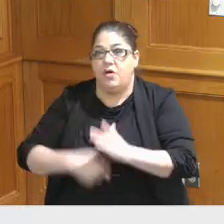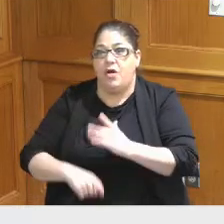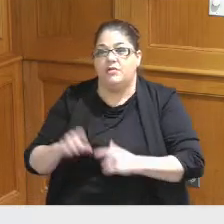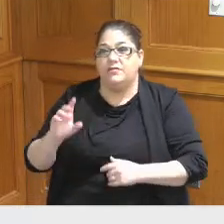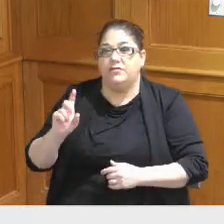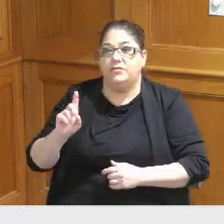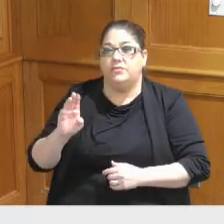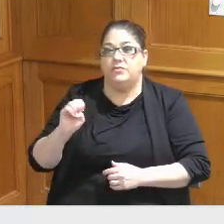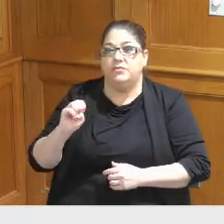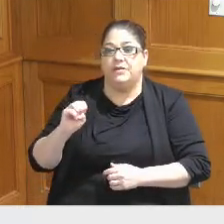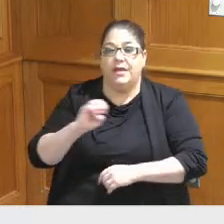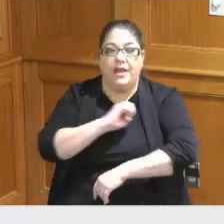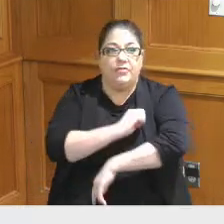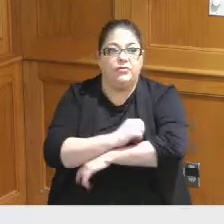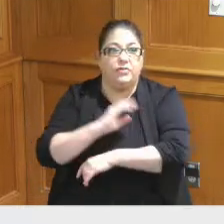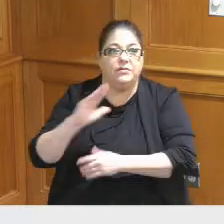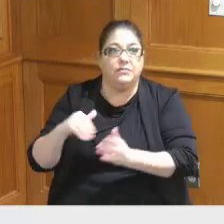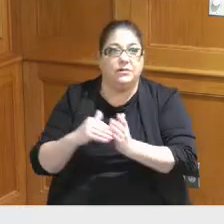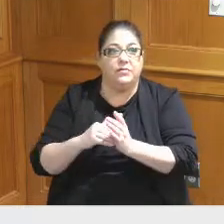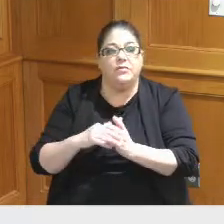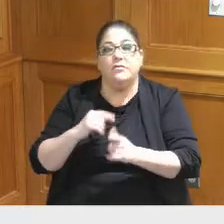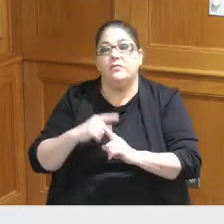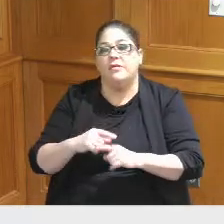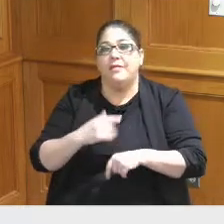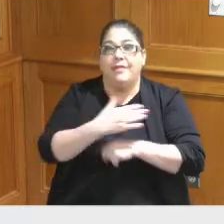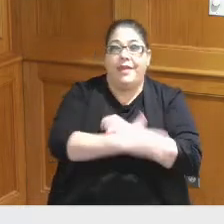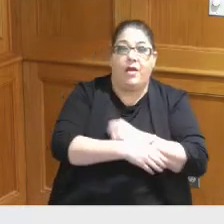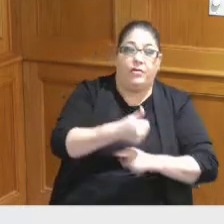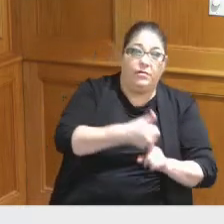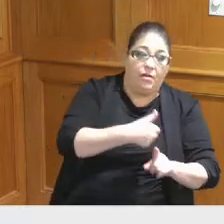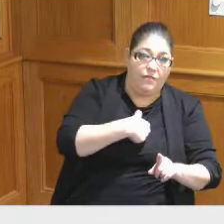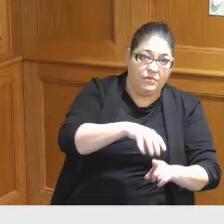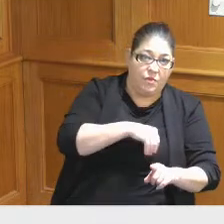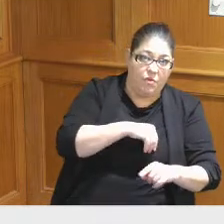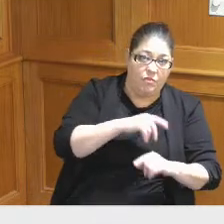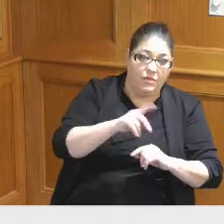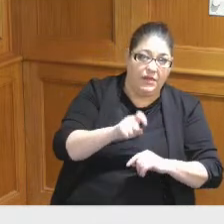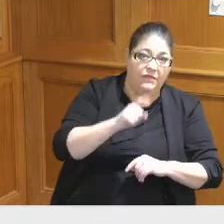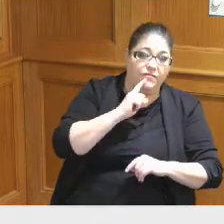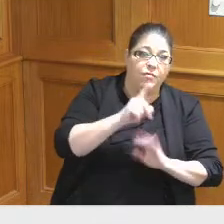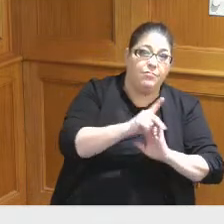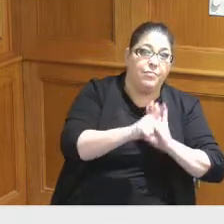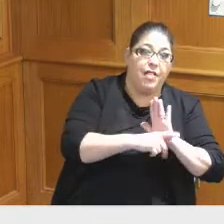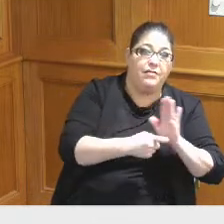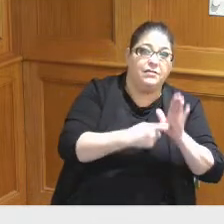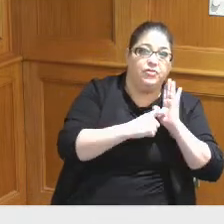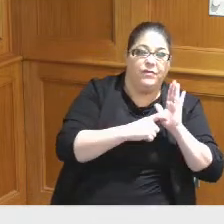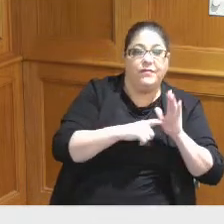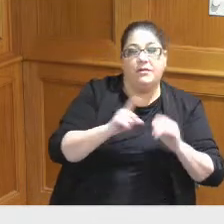Center the county has needs of its own in terms of policy driven needs by the Board both in terms